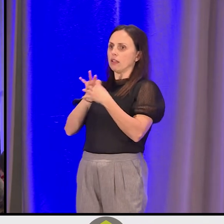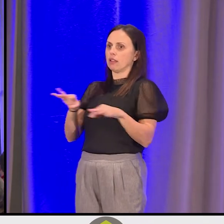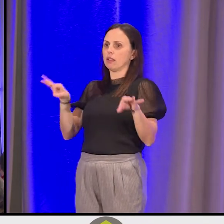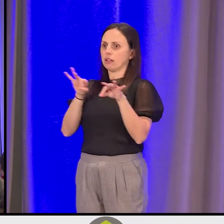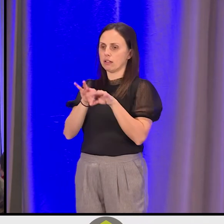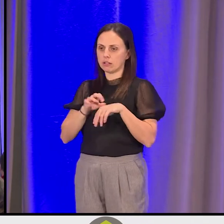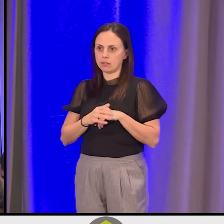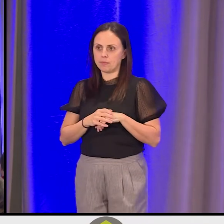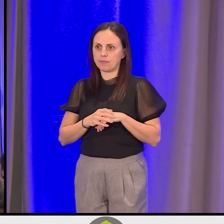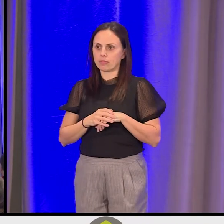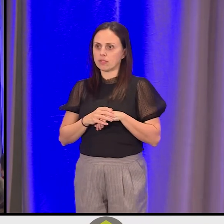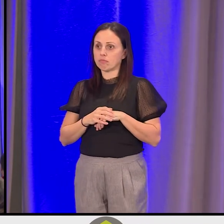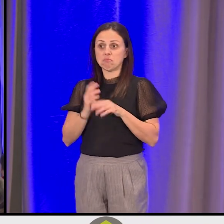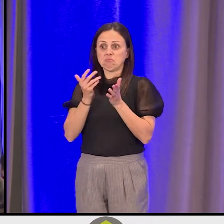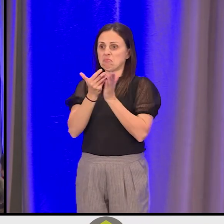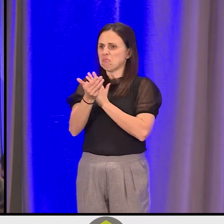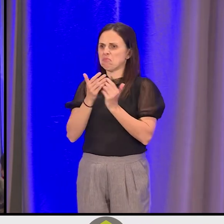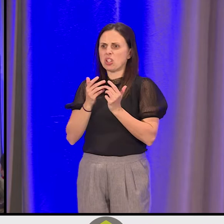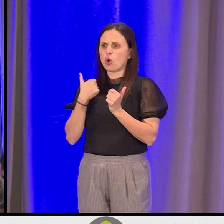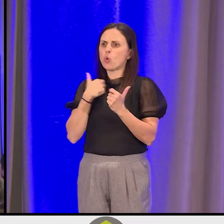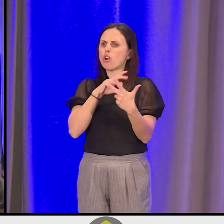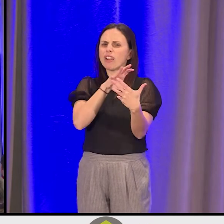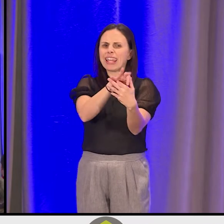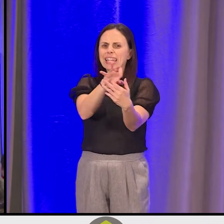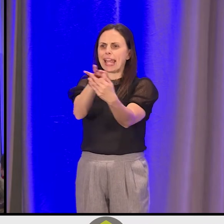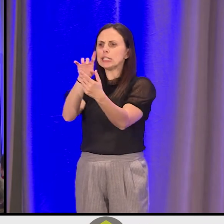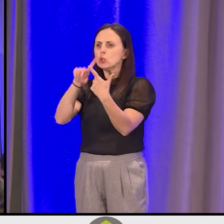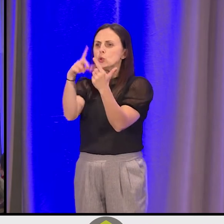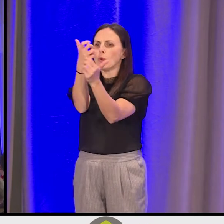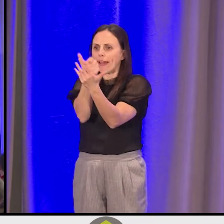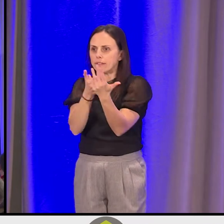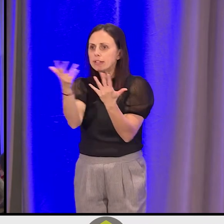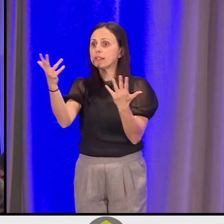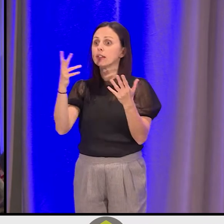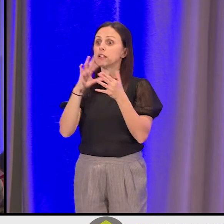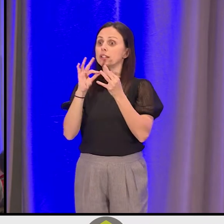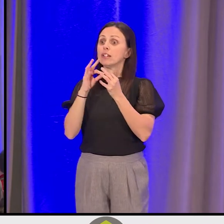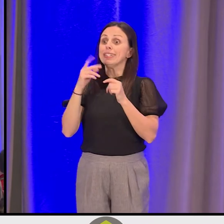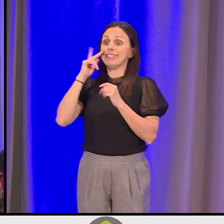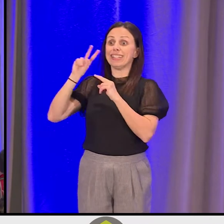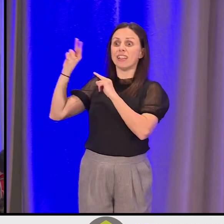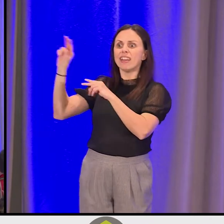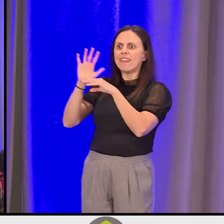And it's about no matter -- we're connected to everything. And so when we talk and we see that video, Christine, that you put together,